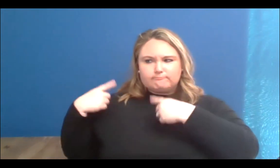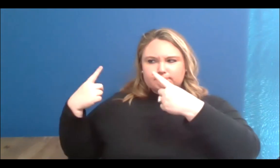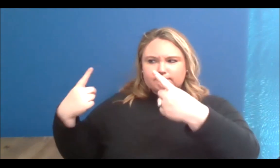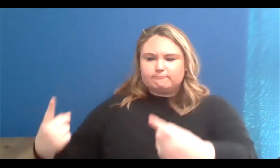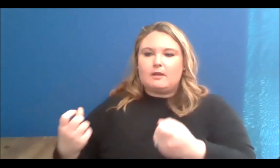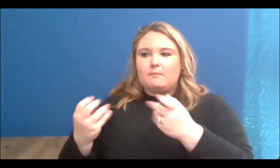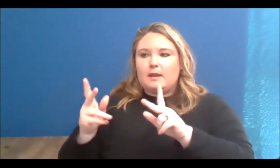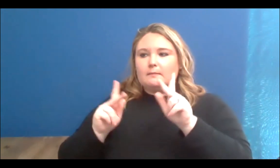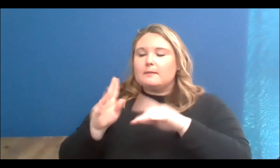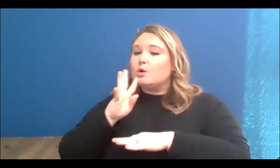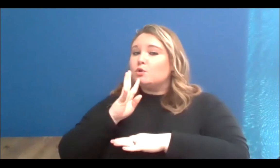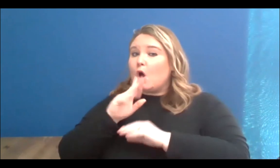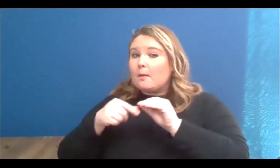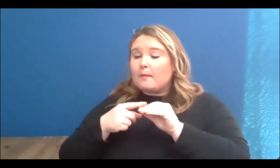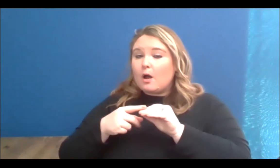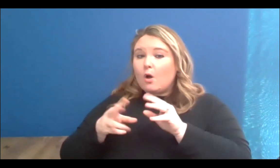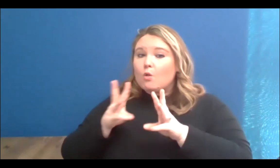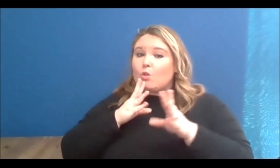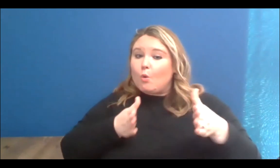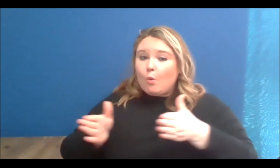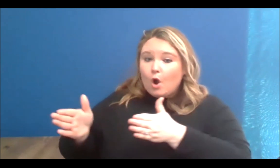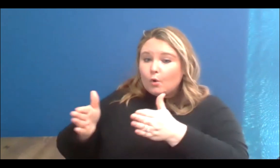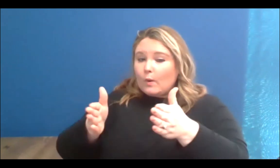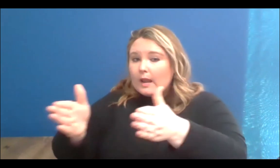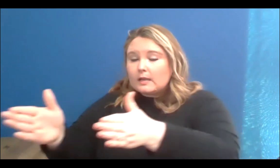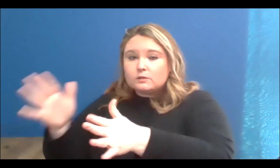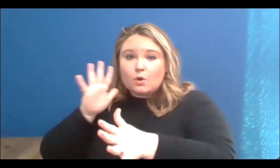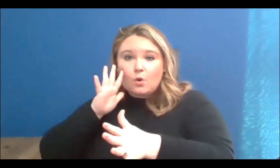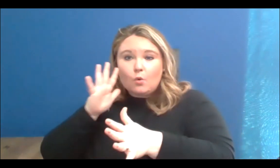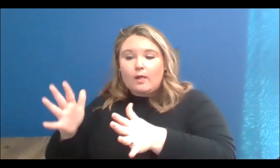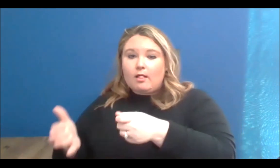actual water ways are going to engulf a great part of the planet, and our